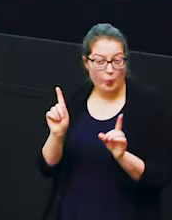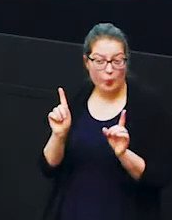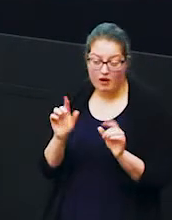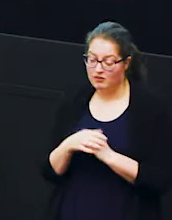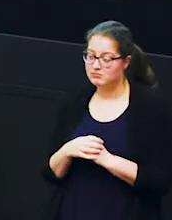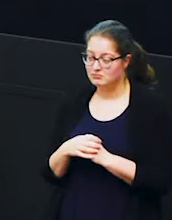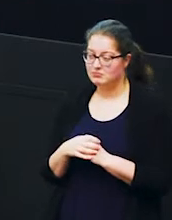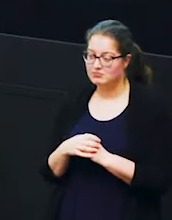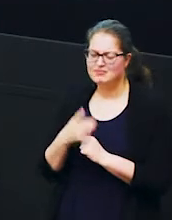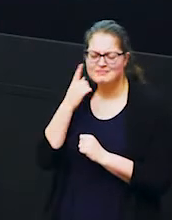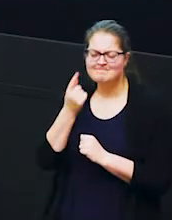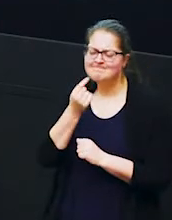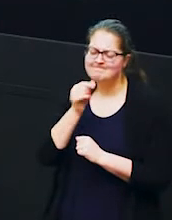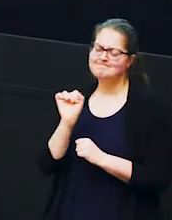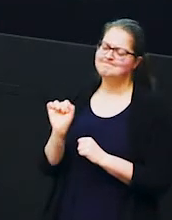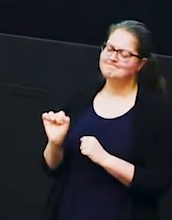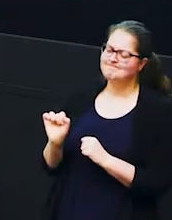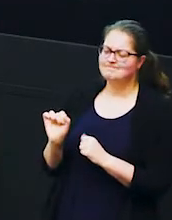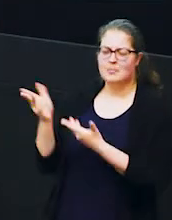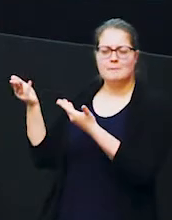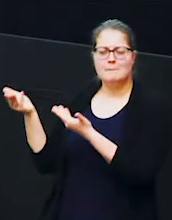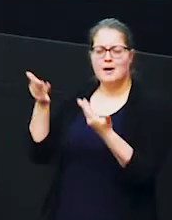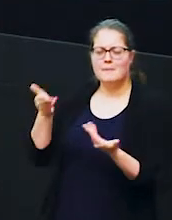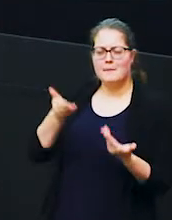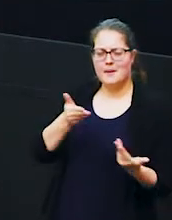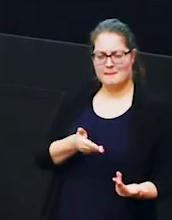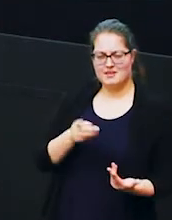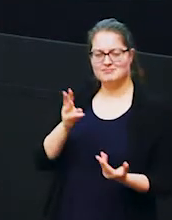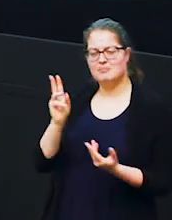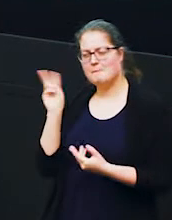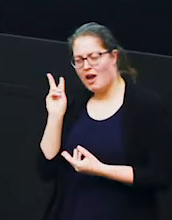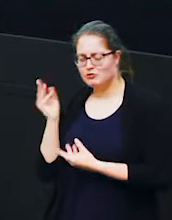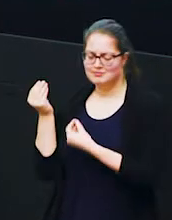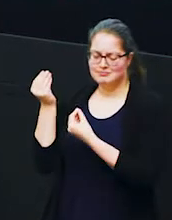we think it might be something that's passed on from from mum and dad to their children as well